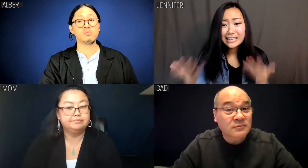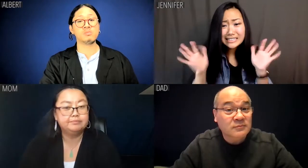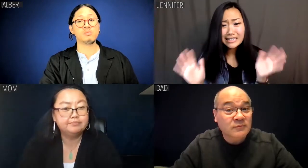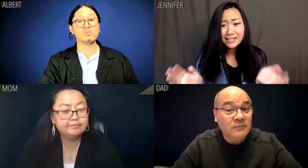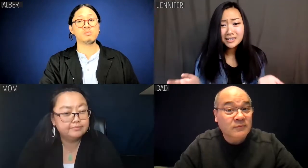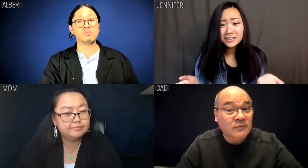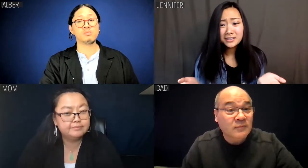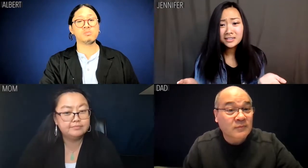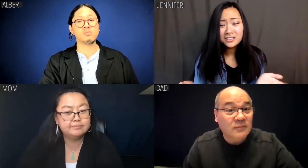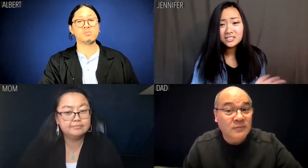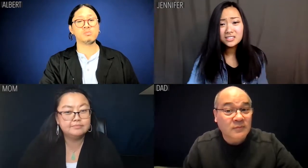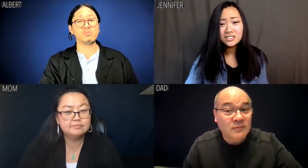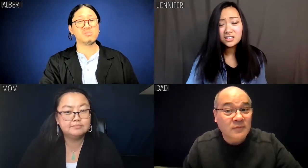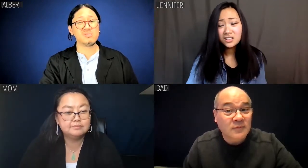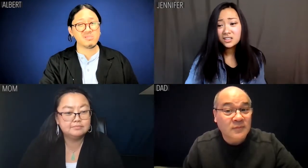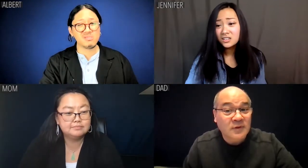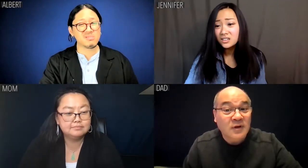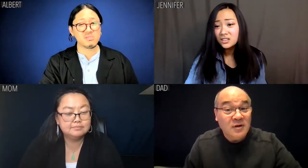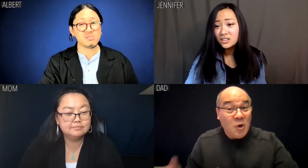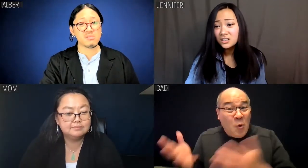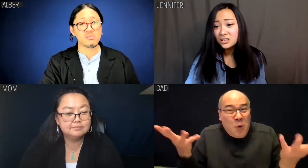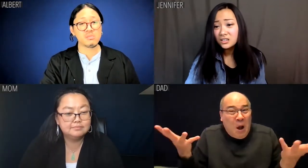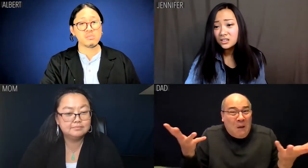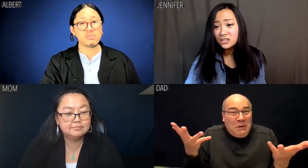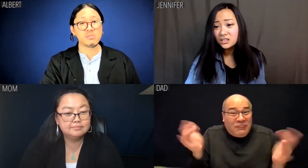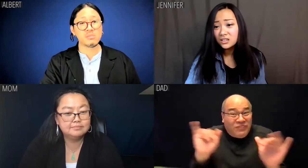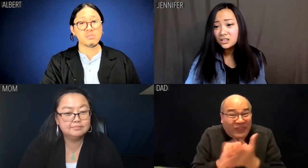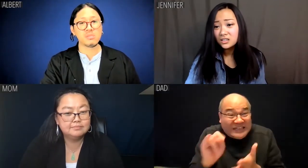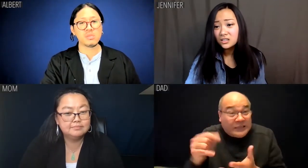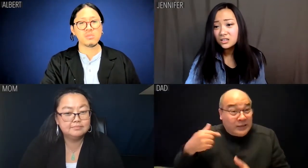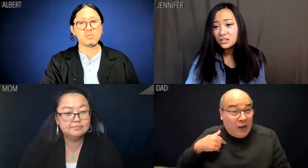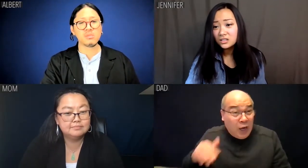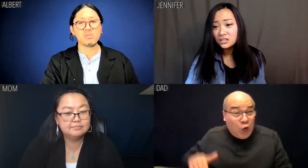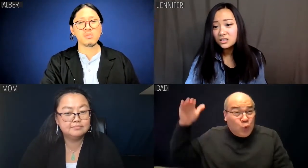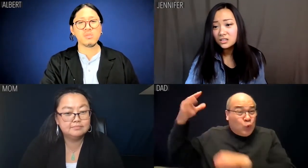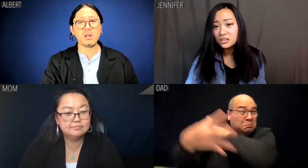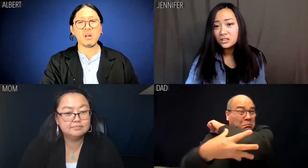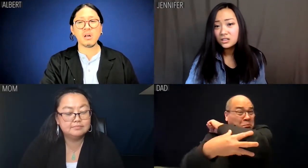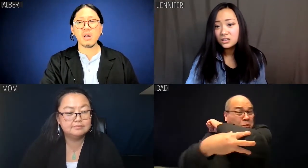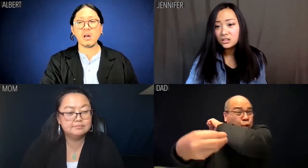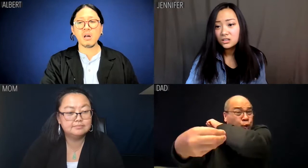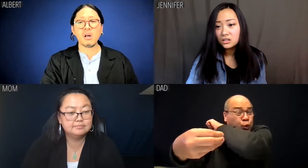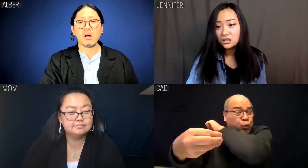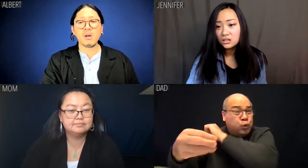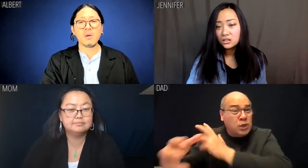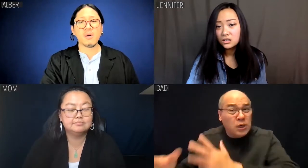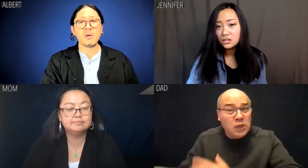Jennifer: That's it? Dad: What do you mean 'that's it?' I grew up in the ghetto.